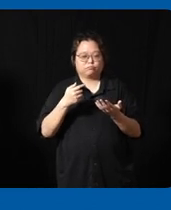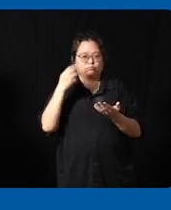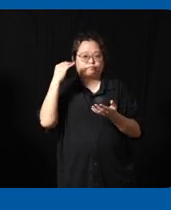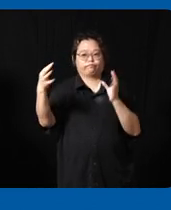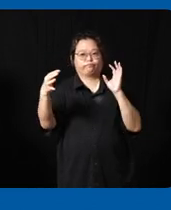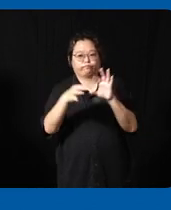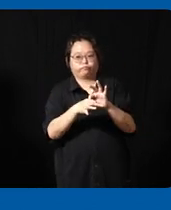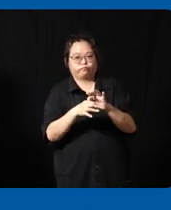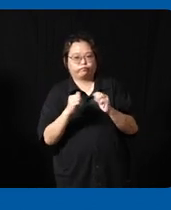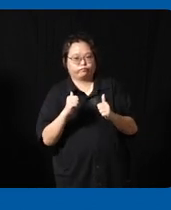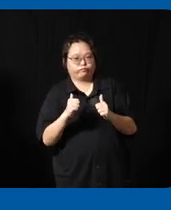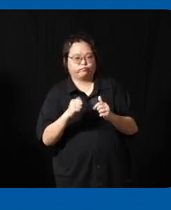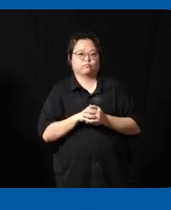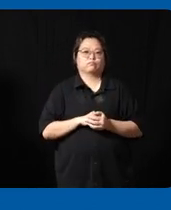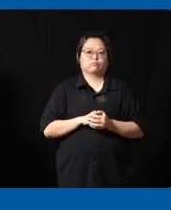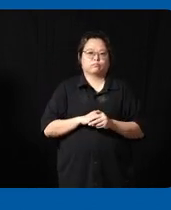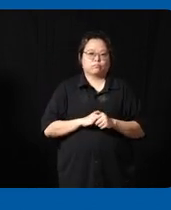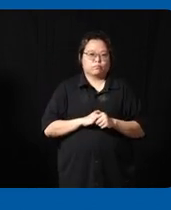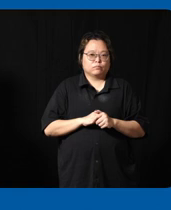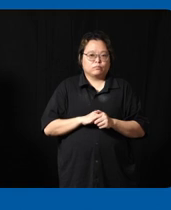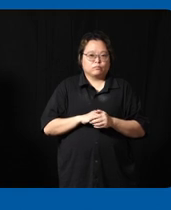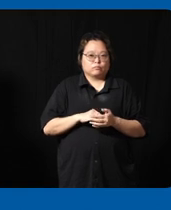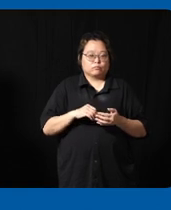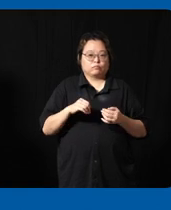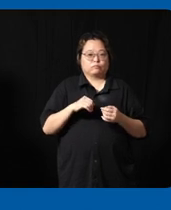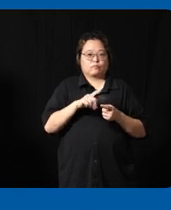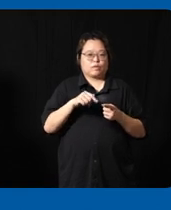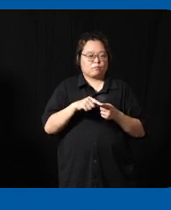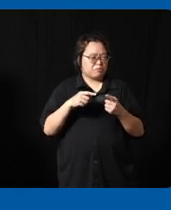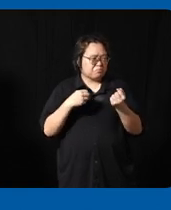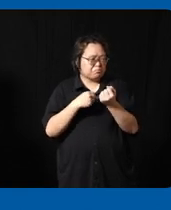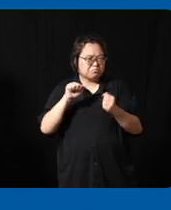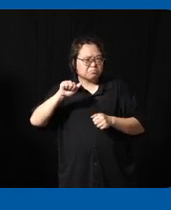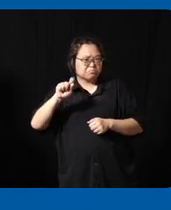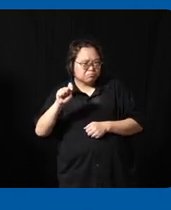course on everyone's mind when we deal with exessive technology is always is it costly